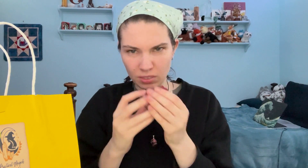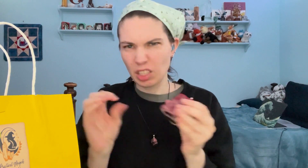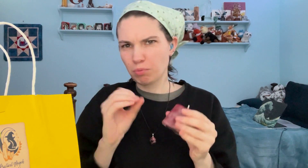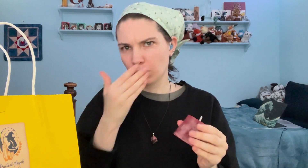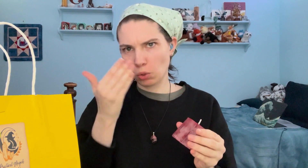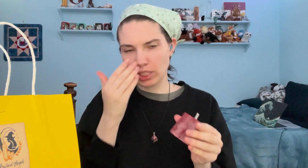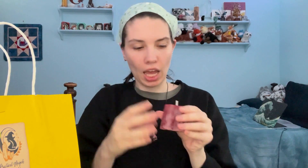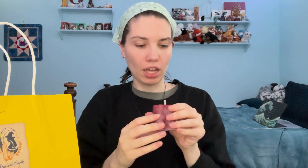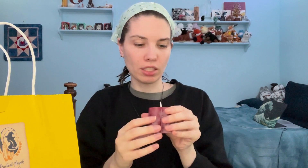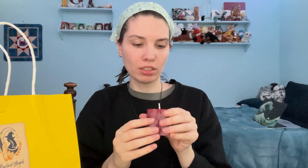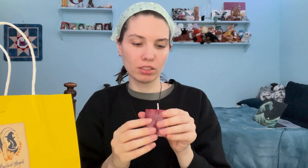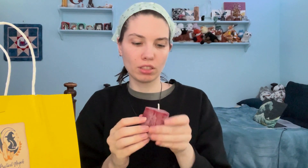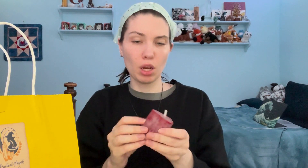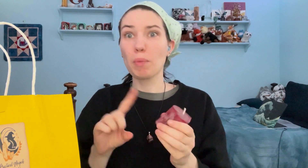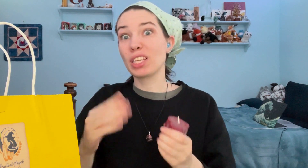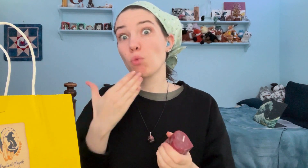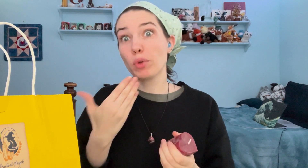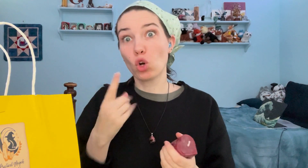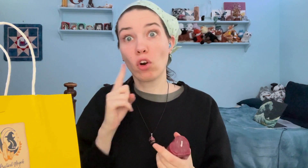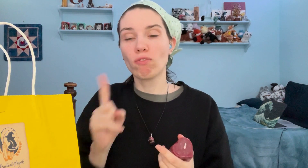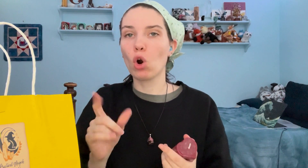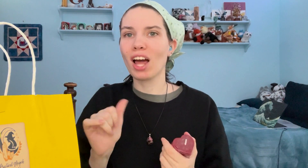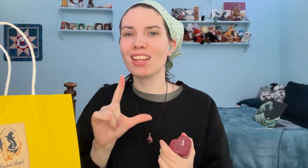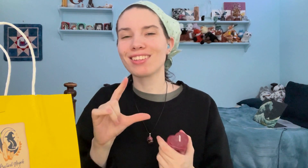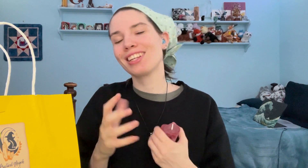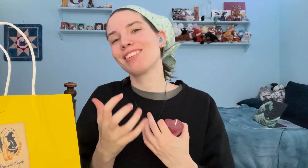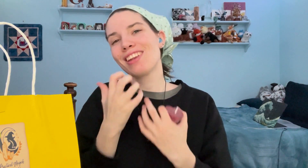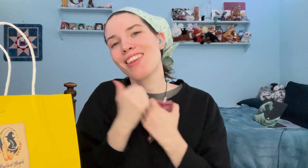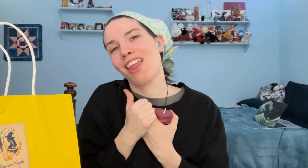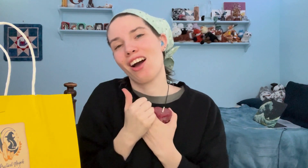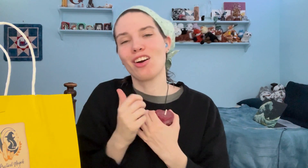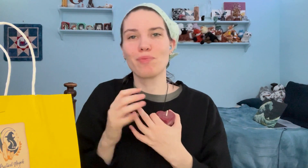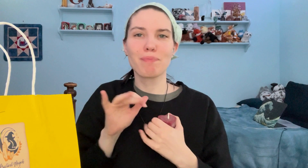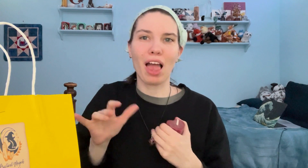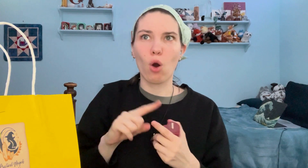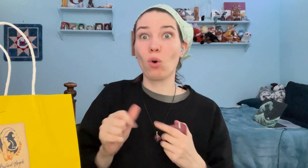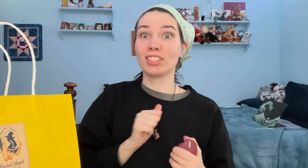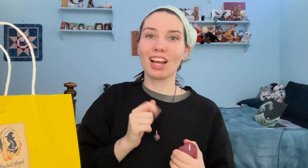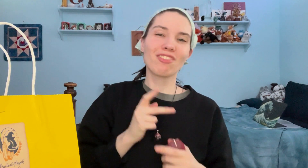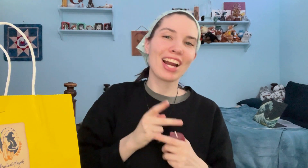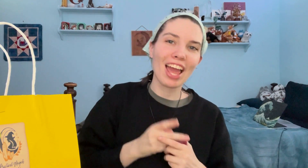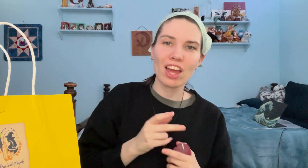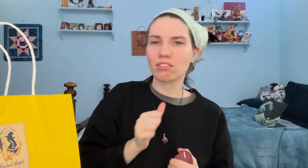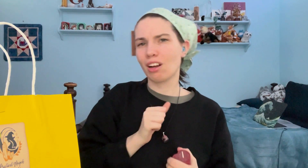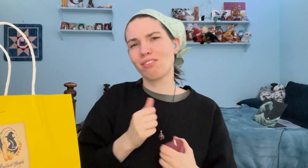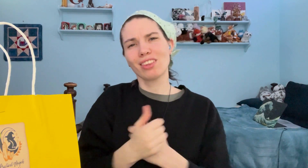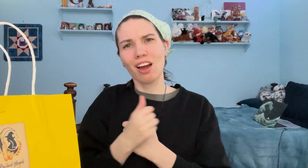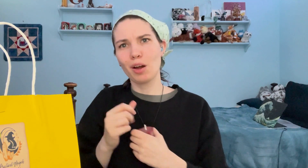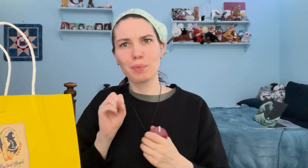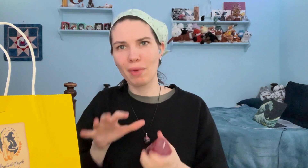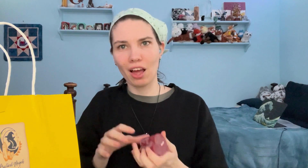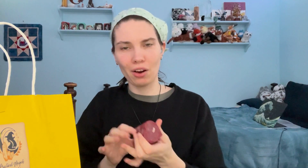No scent, but it'd be good for like, a love spell or a self care/self love spell